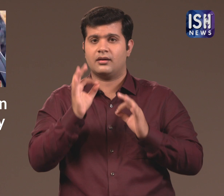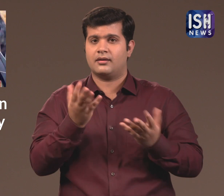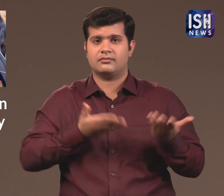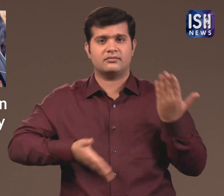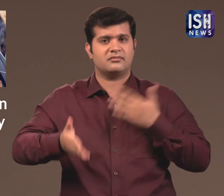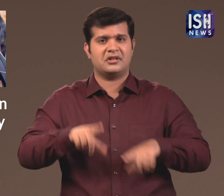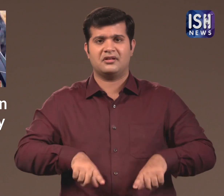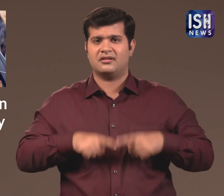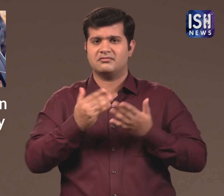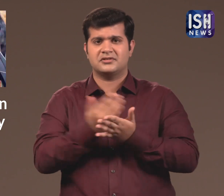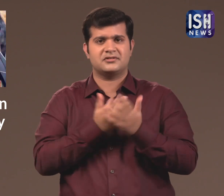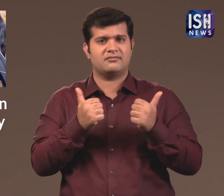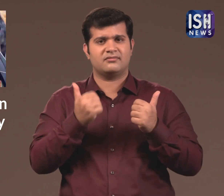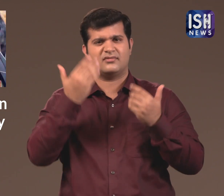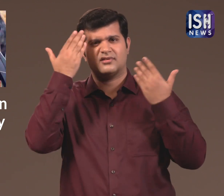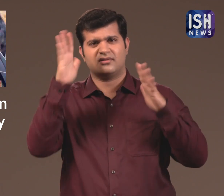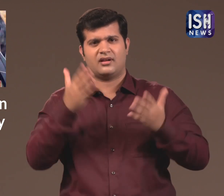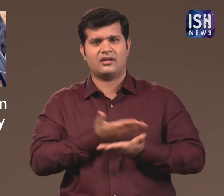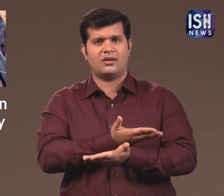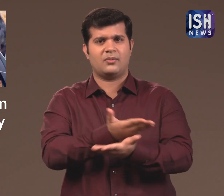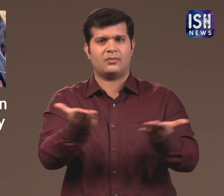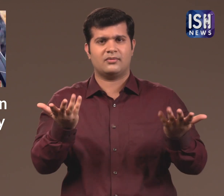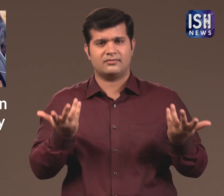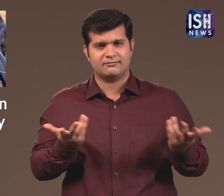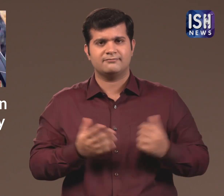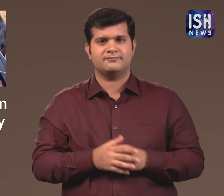However it could not save their lives. Many died.